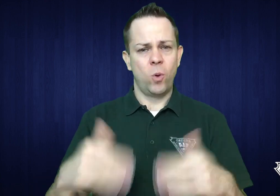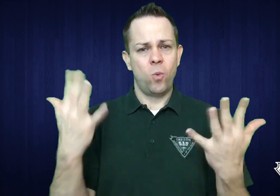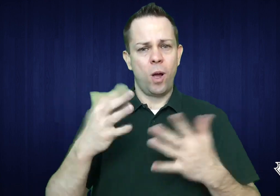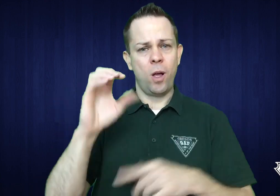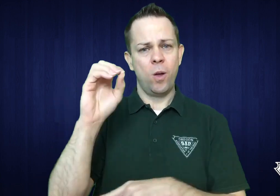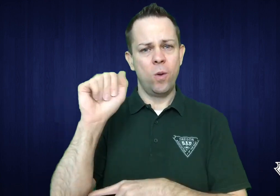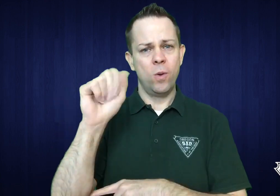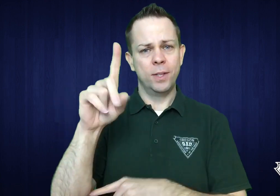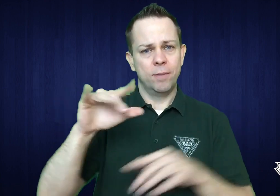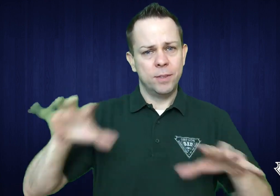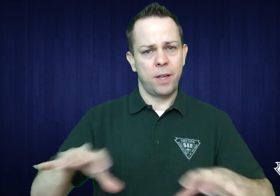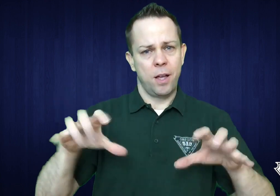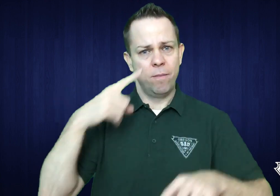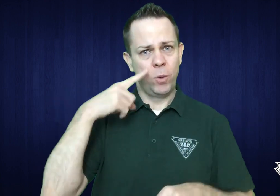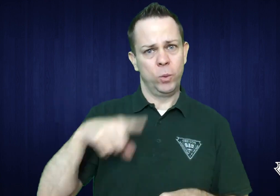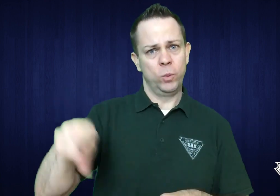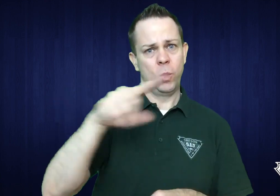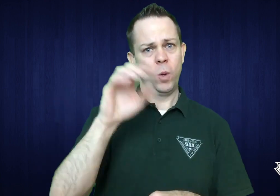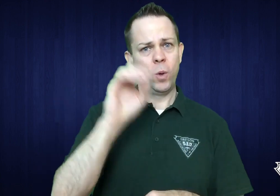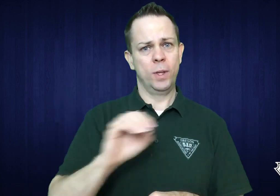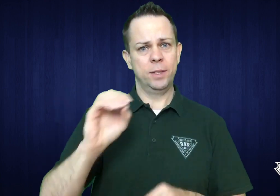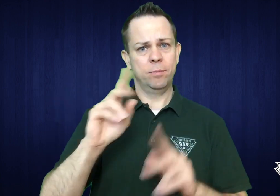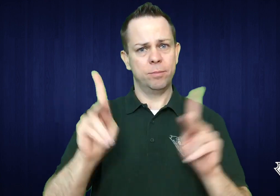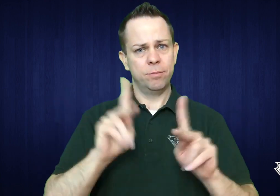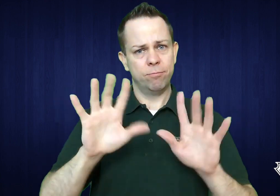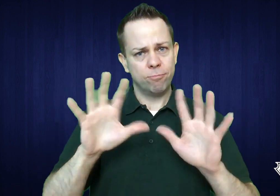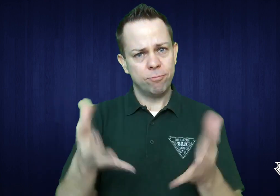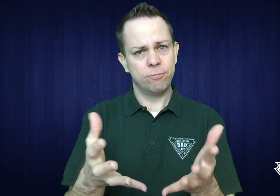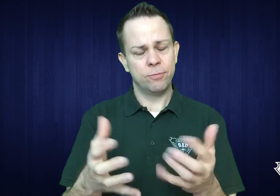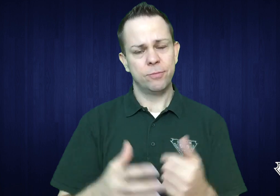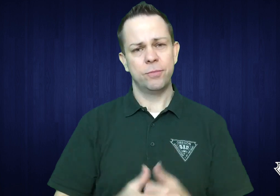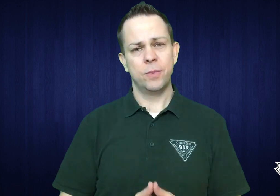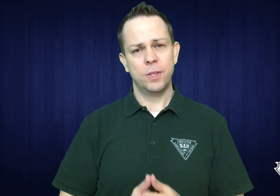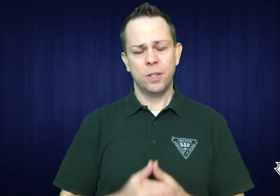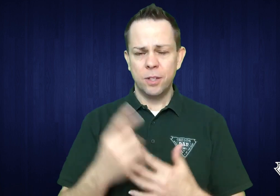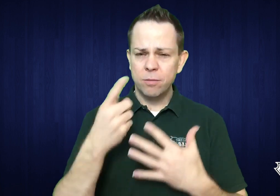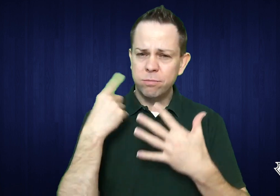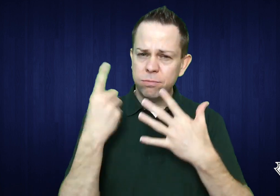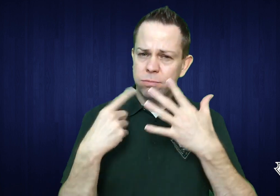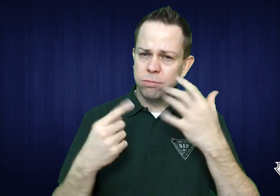OAD has been very active on your behalf!